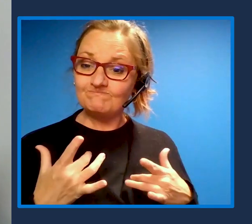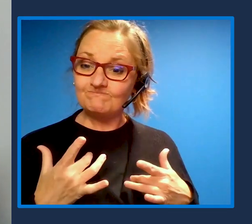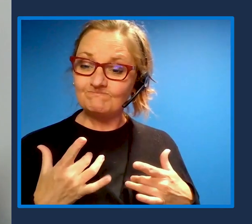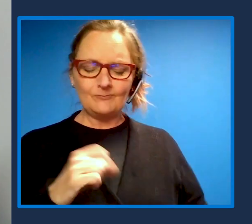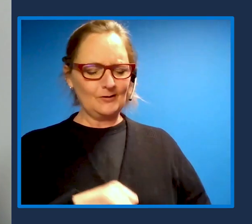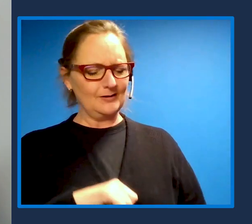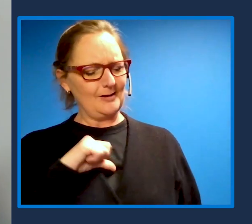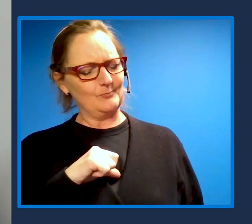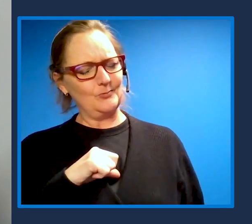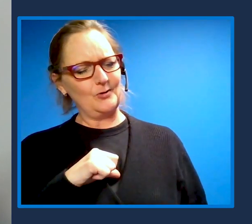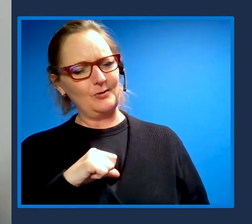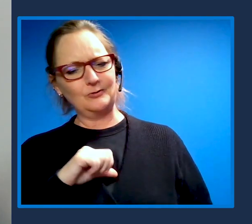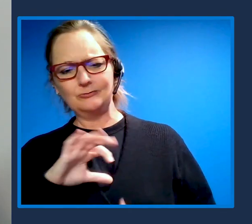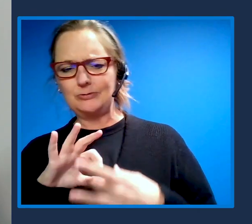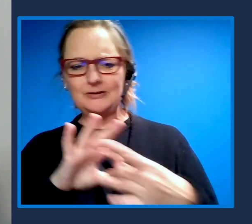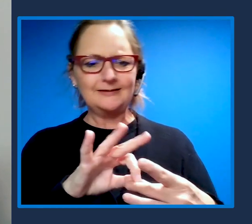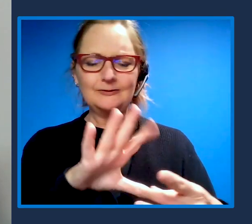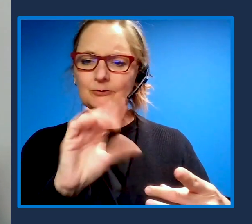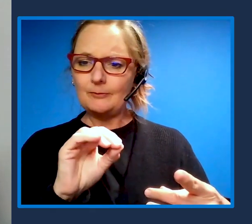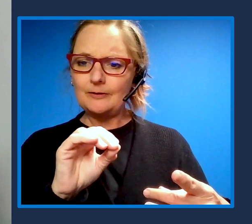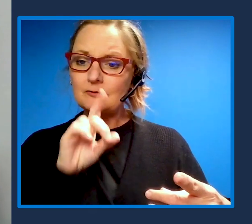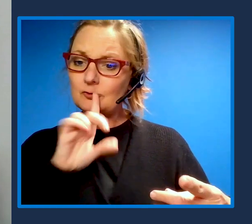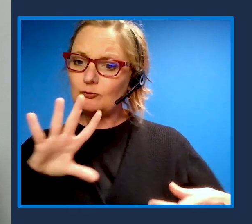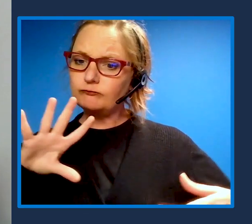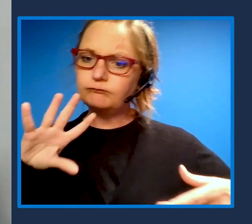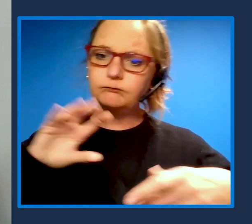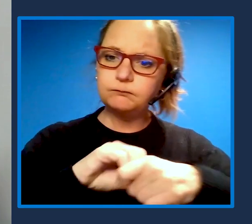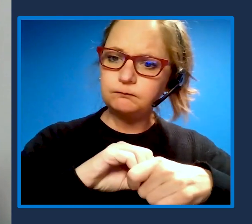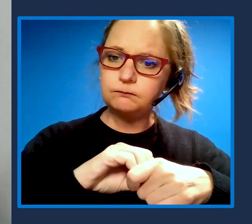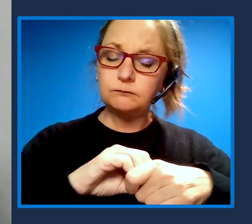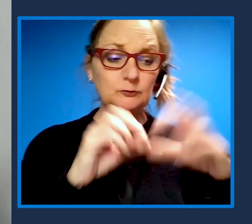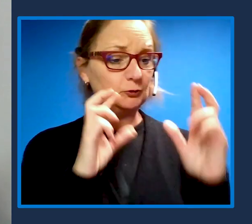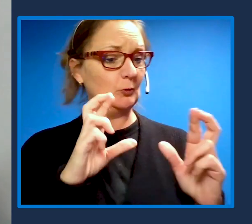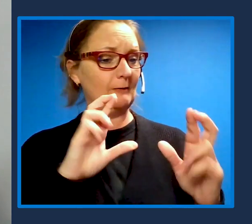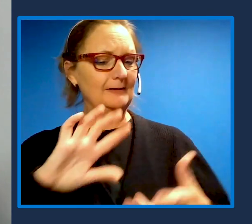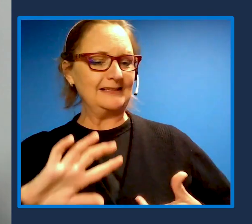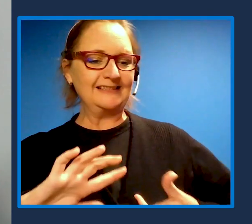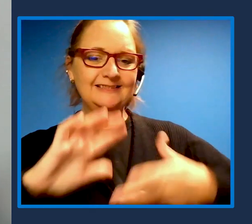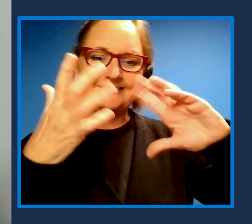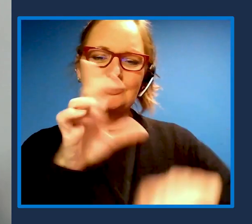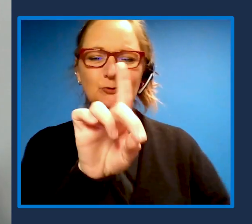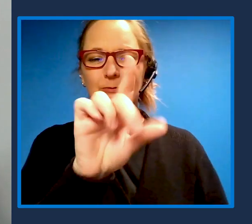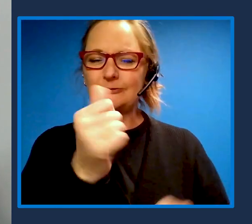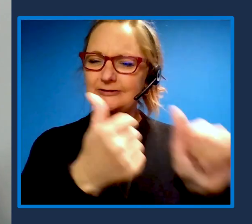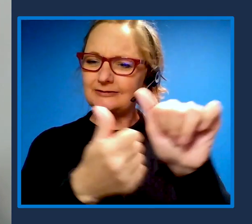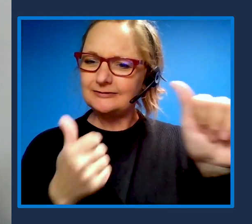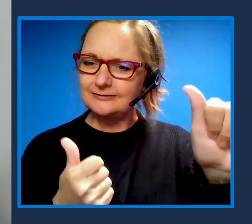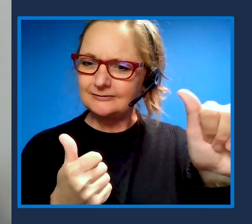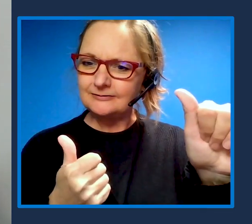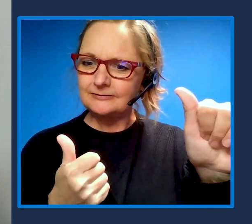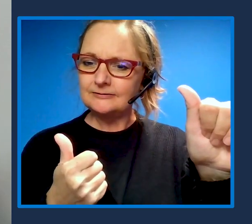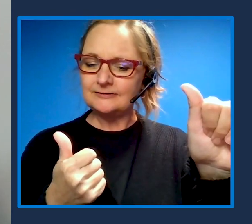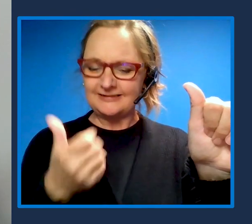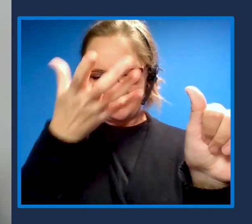of a company that's stepping in to hopefully disrupt this disability divide the gap in societal inclusion